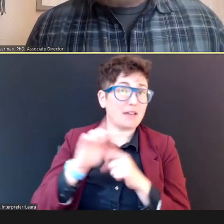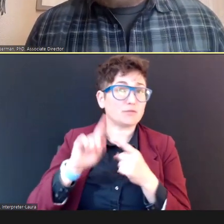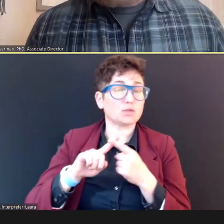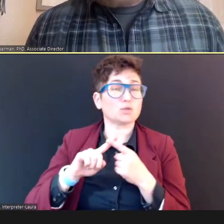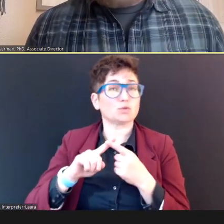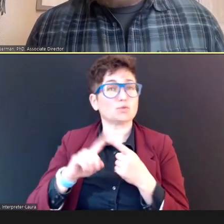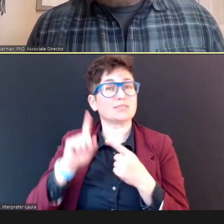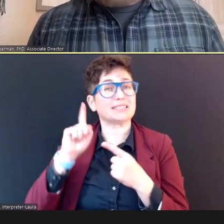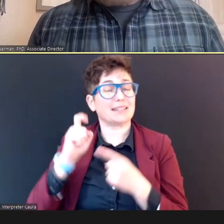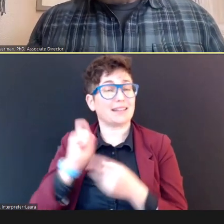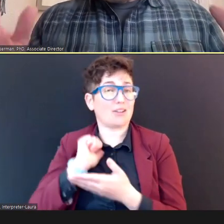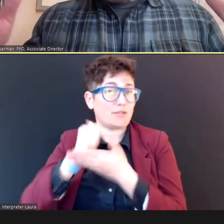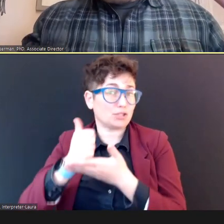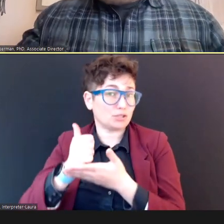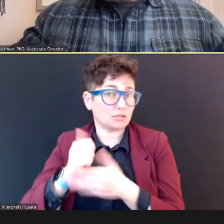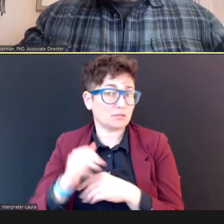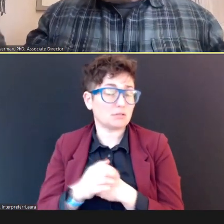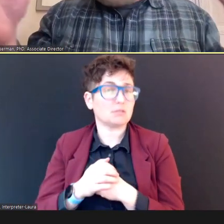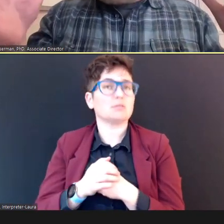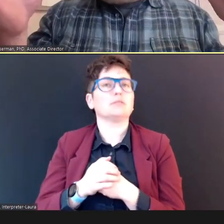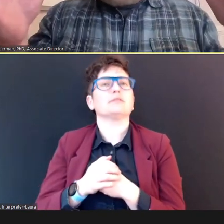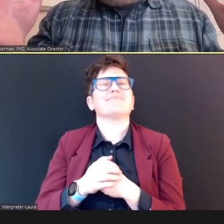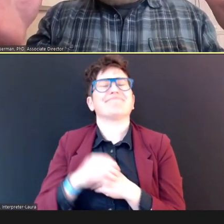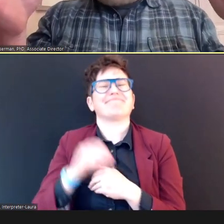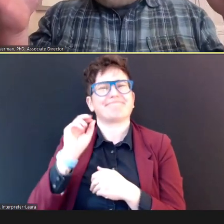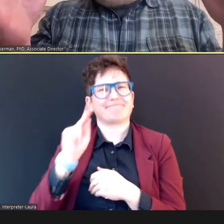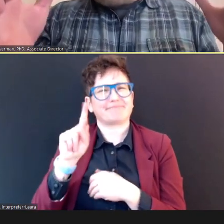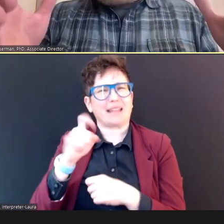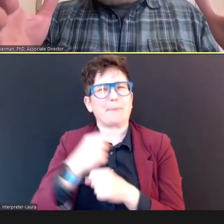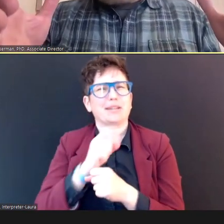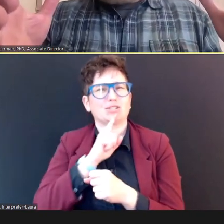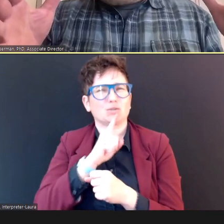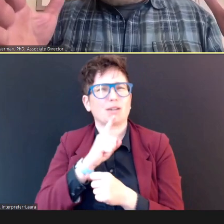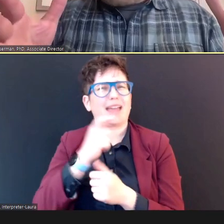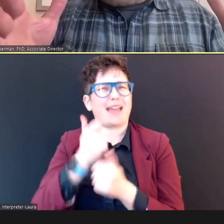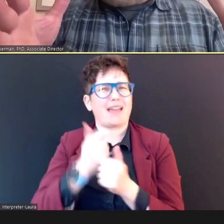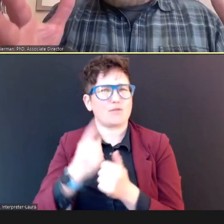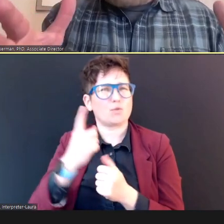we need to make sure that everybody who is doing hearing screening,